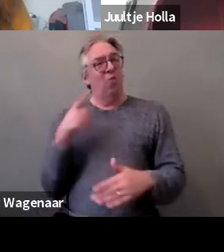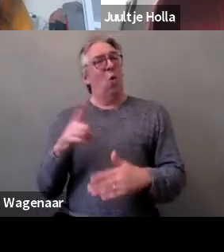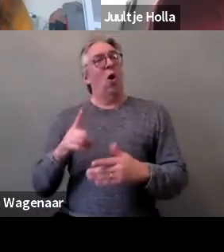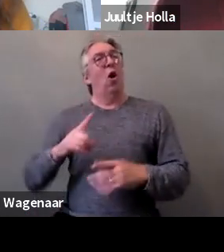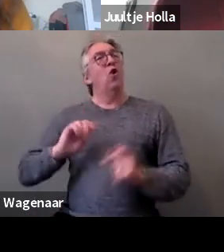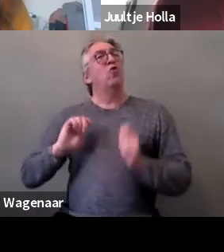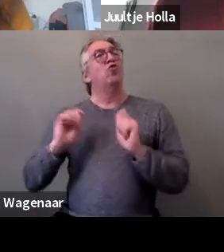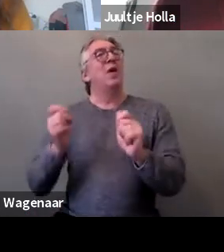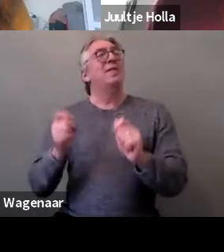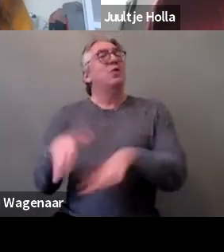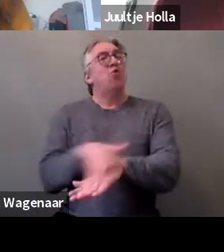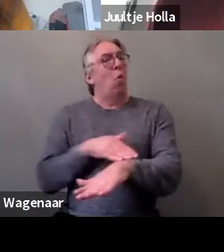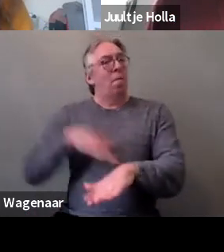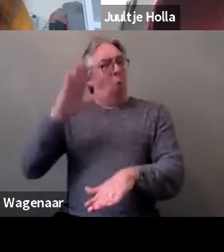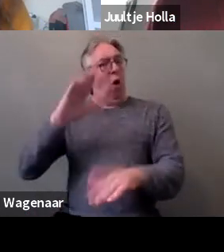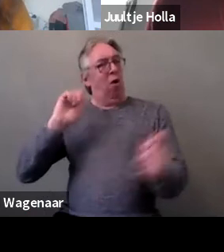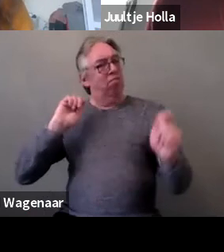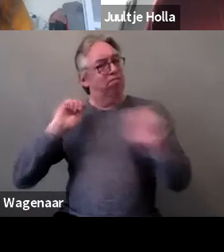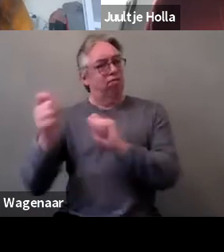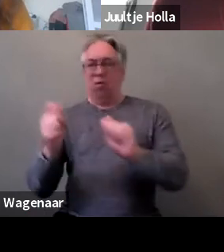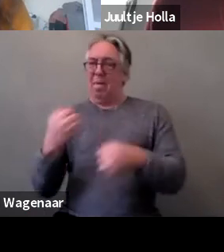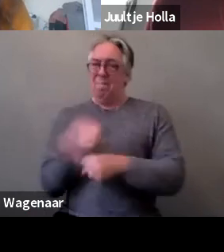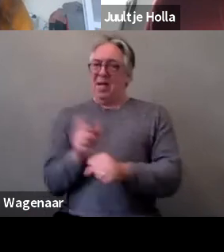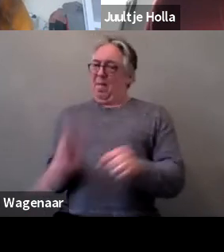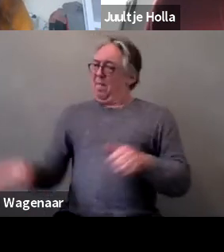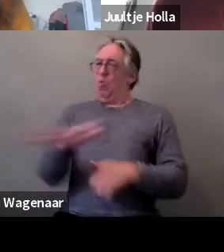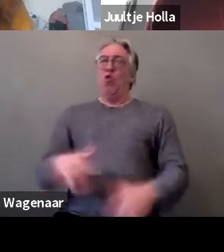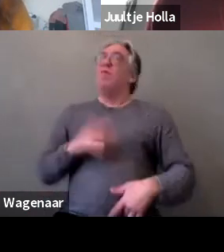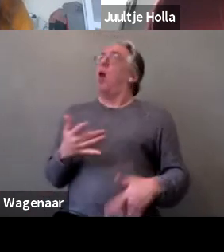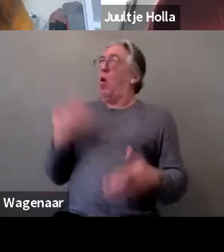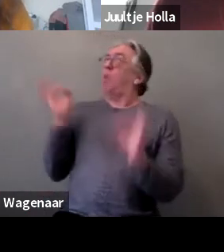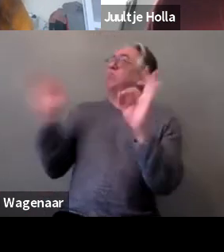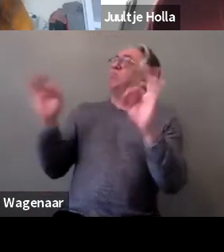to people's lives as they're happening at the moment? Thank you.